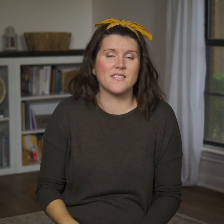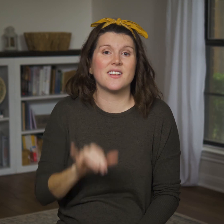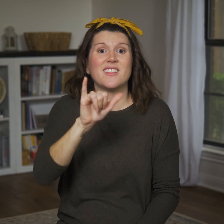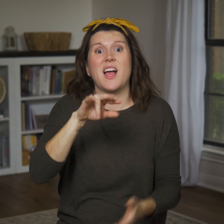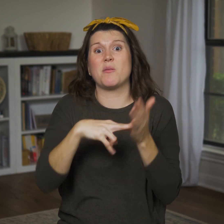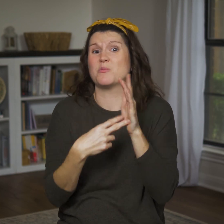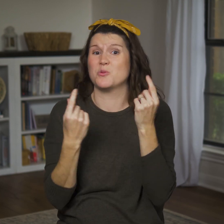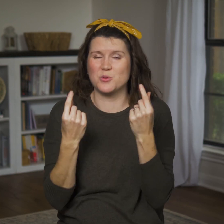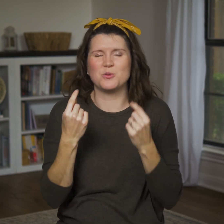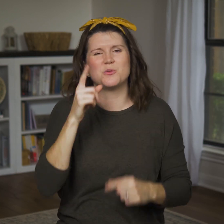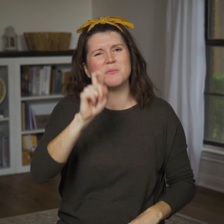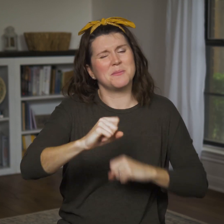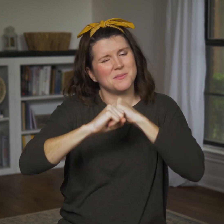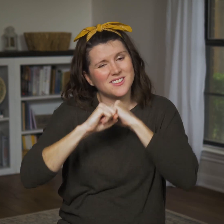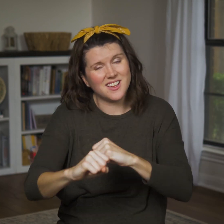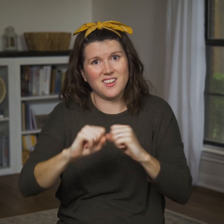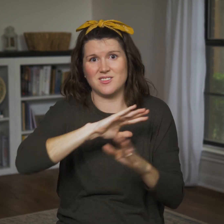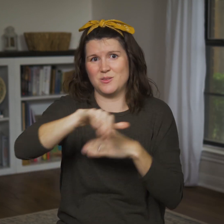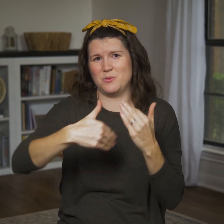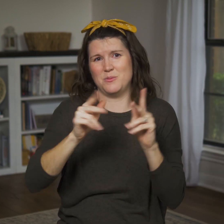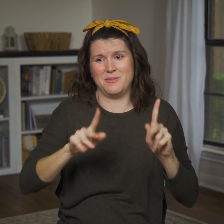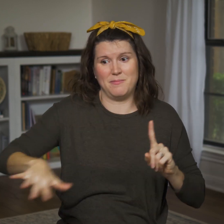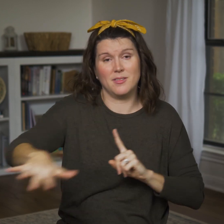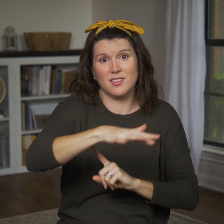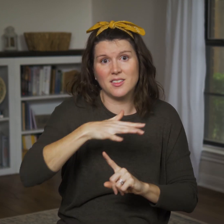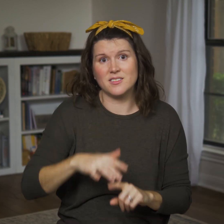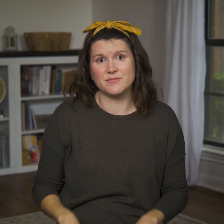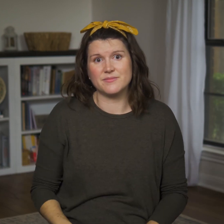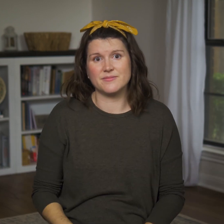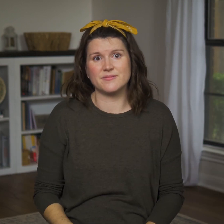This is meant to protect everyone.